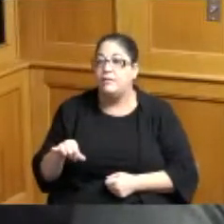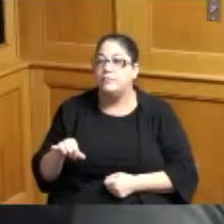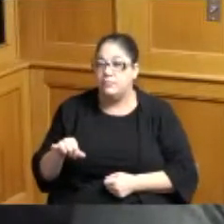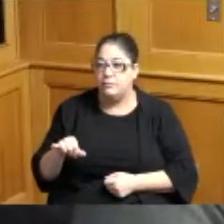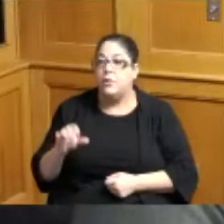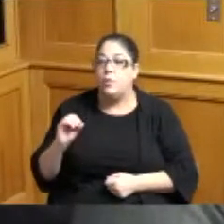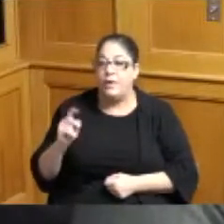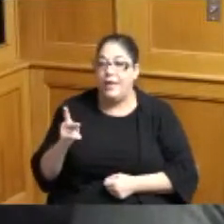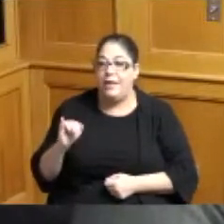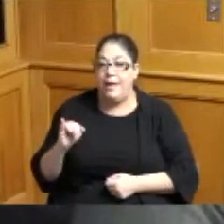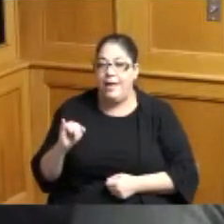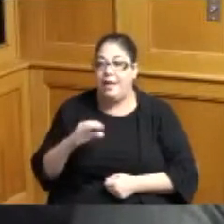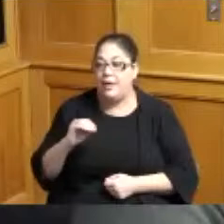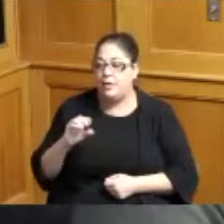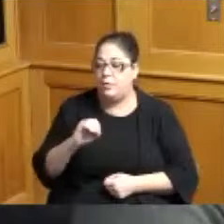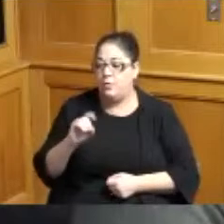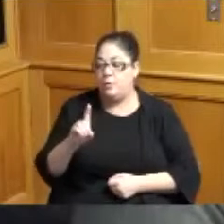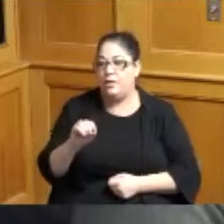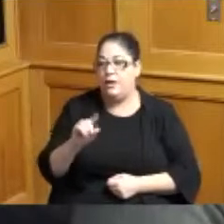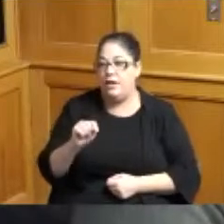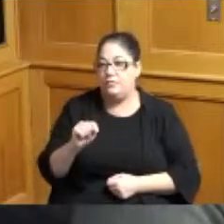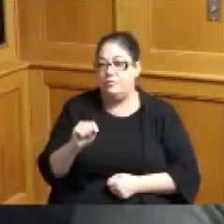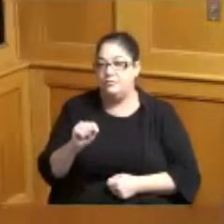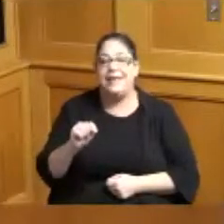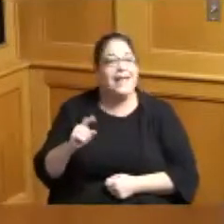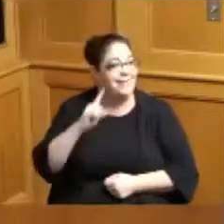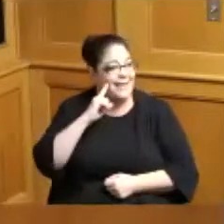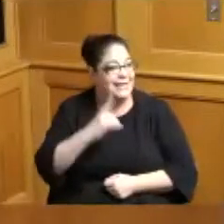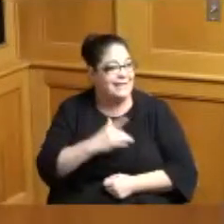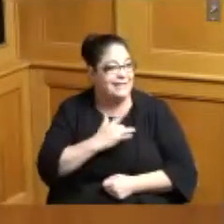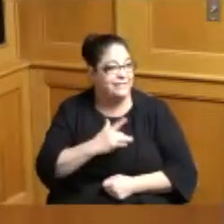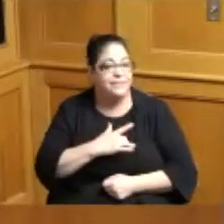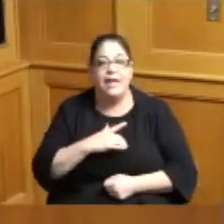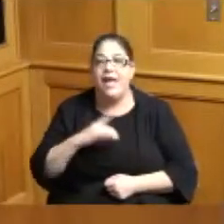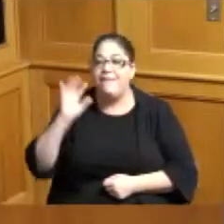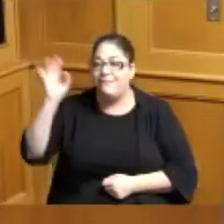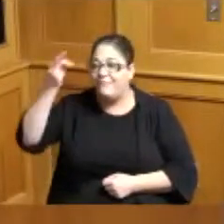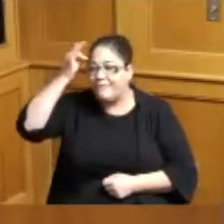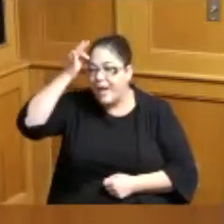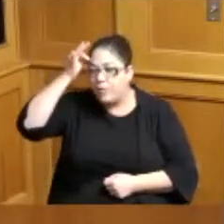ODOT yes okay those are local yeah it's actually technically it's Federal Highway funding that is